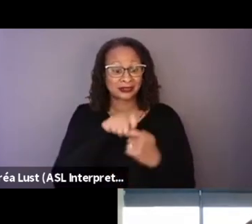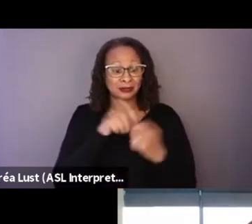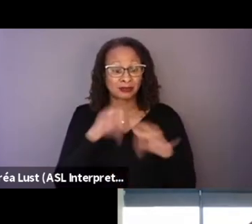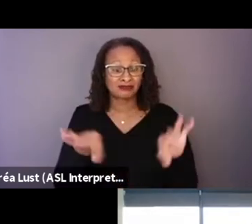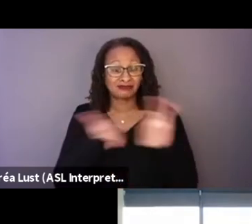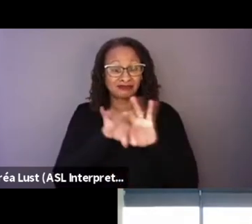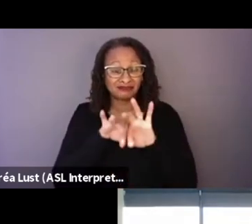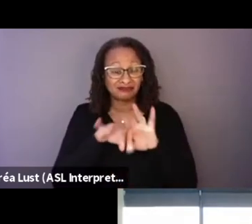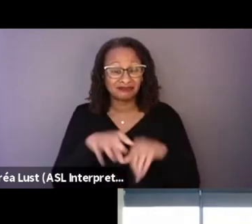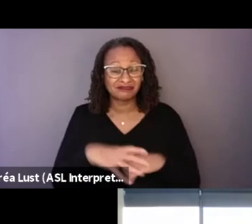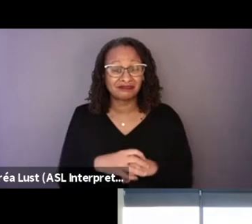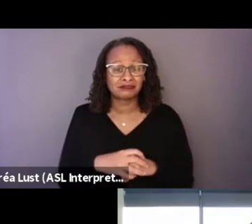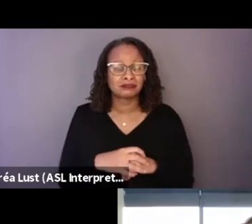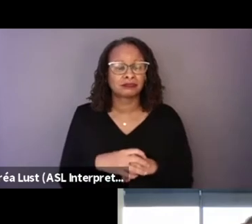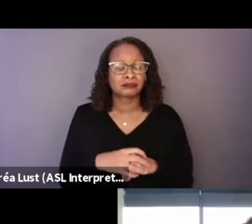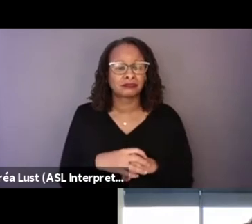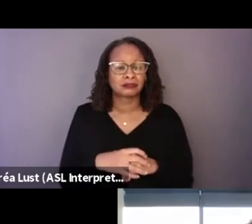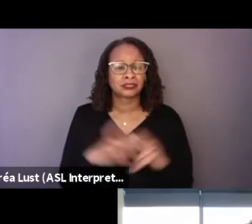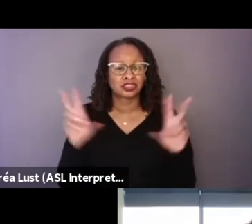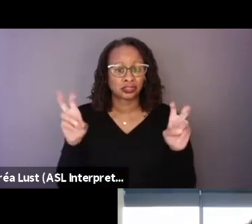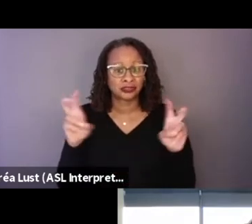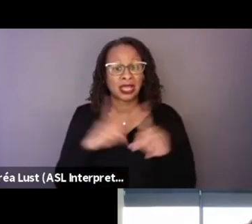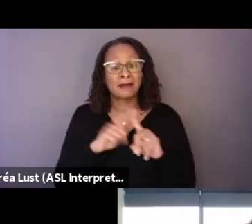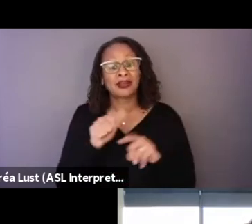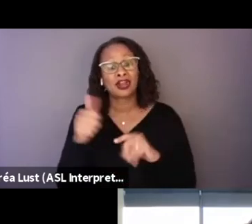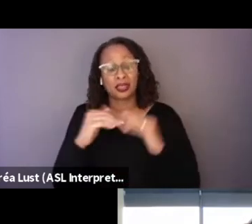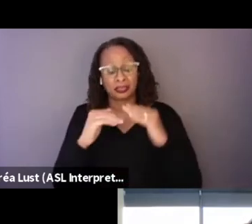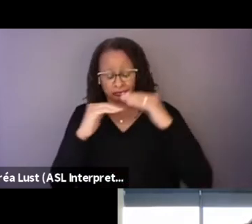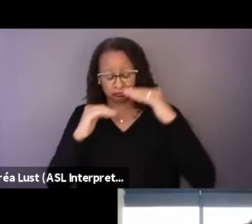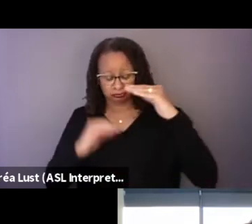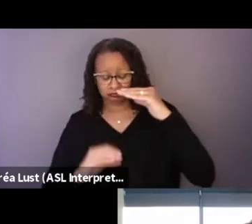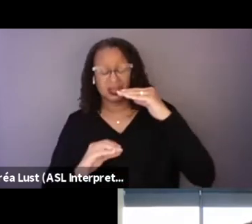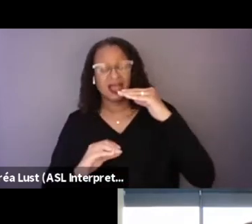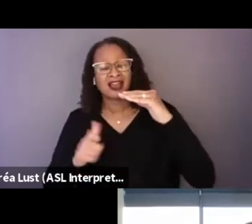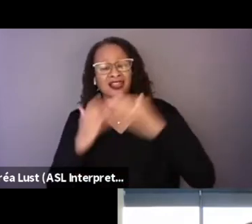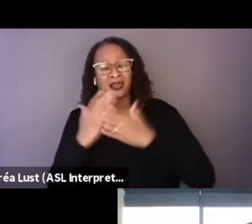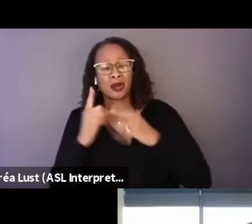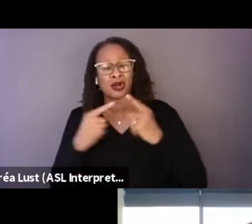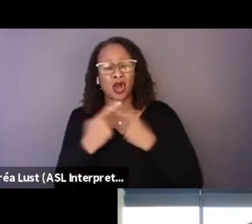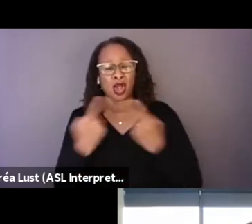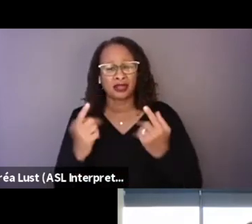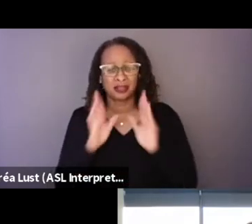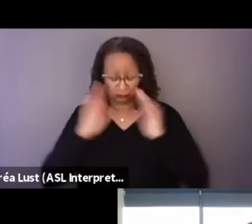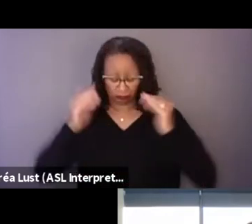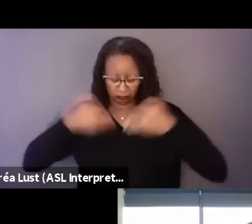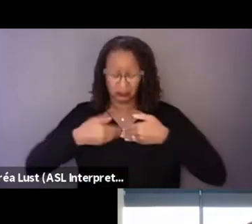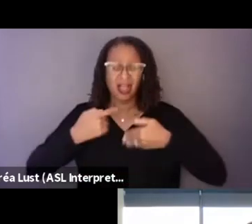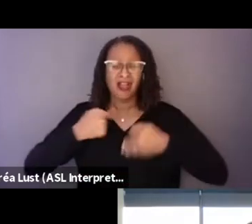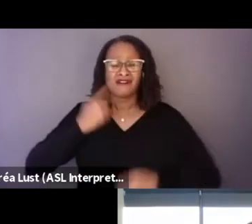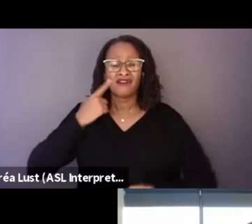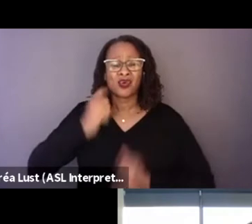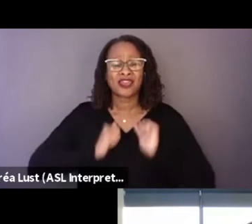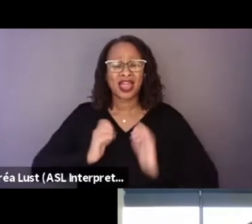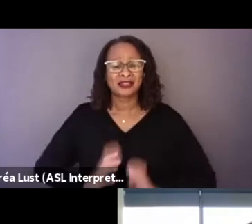another layer of it that was about sort of self-reflection on the part of the actors. So what was the process like on your end,